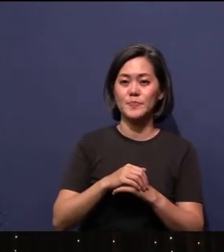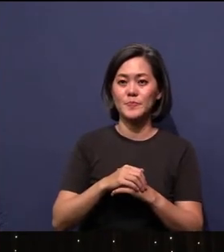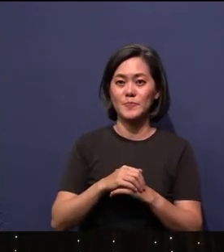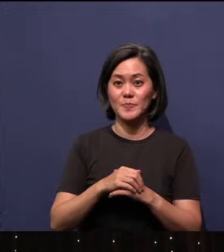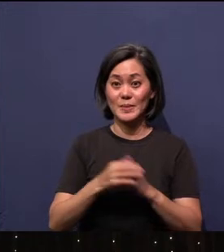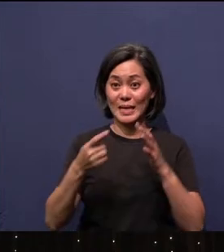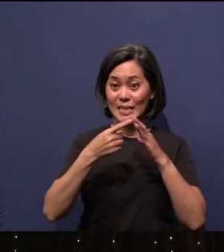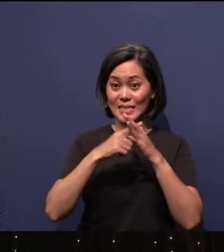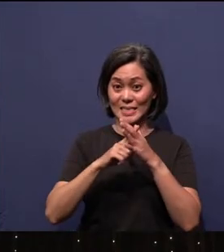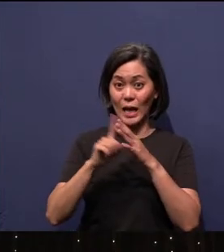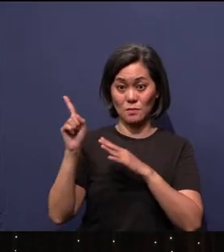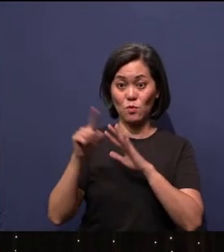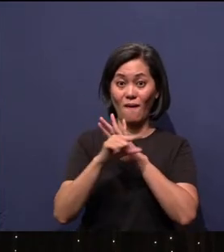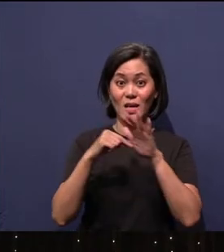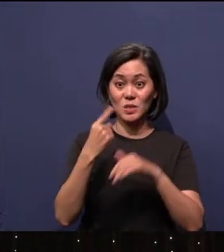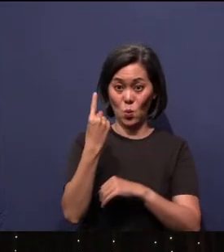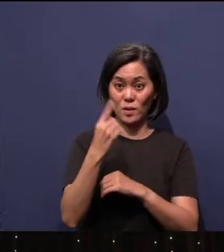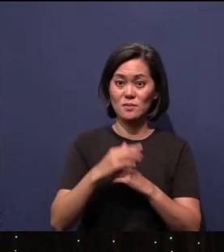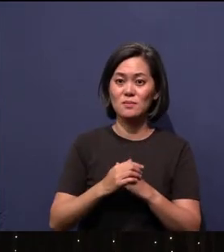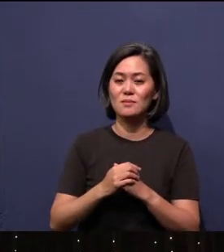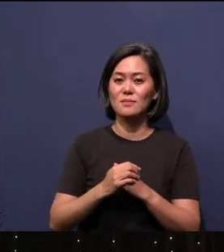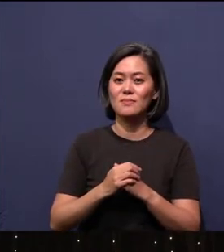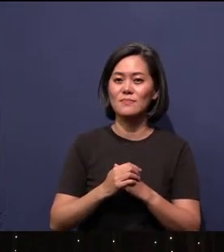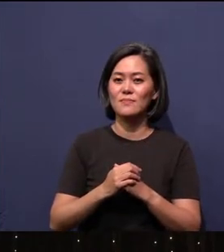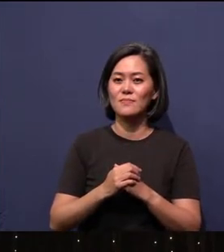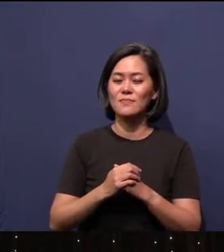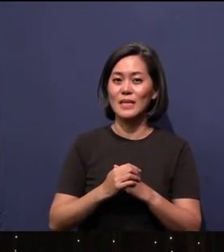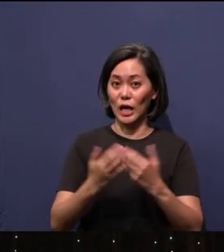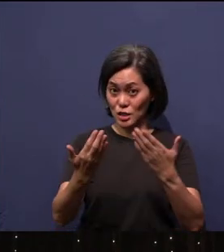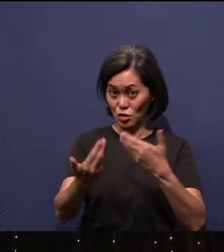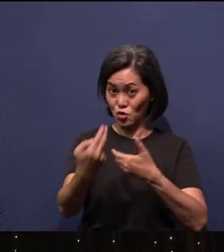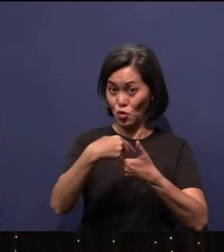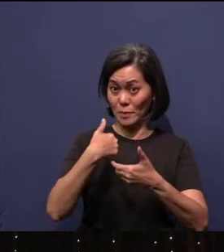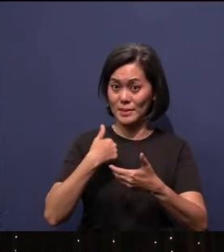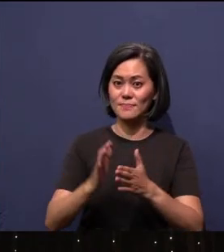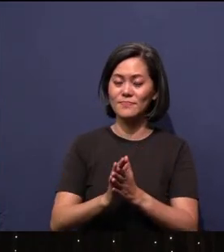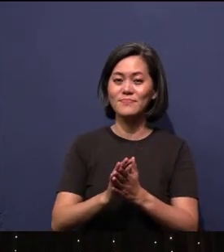Starting from verse one. Join me, okay? Start.